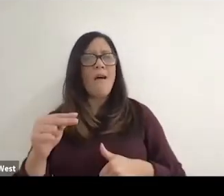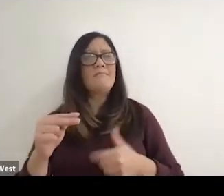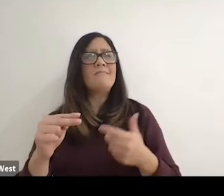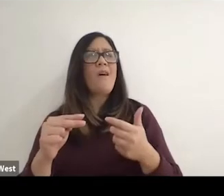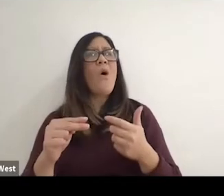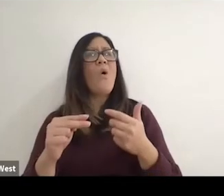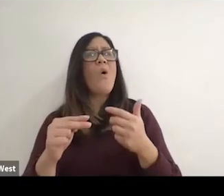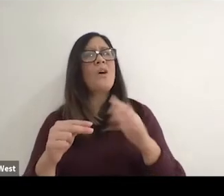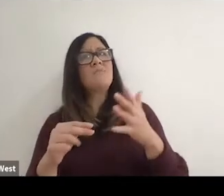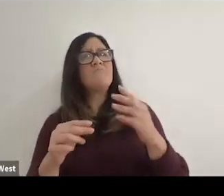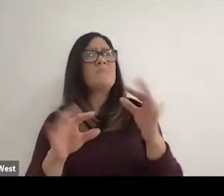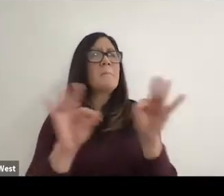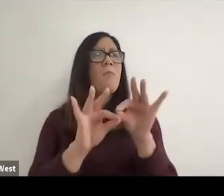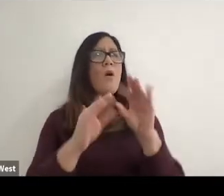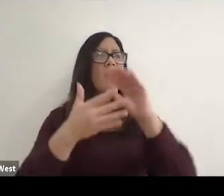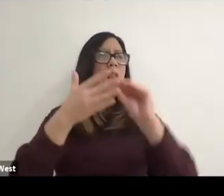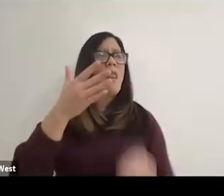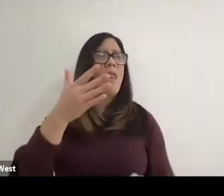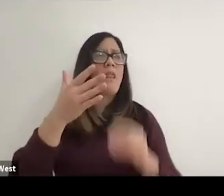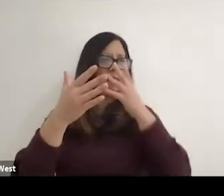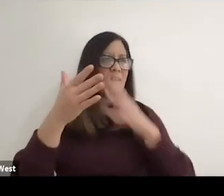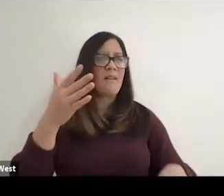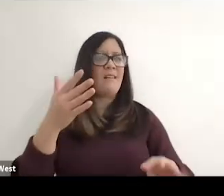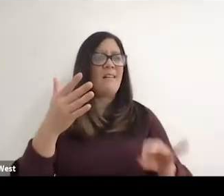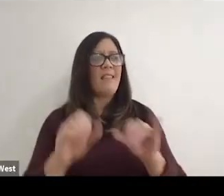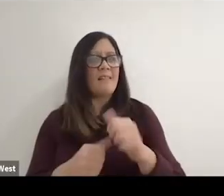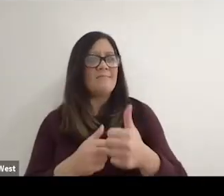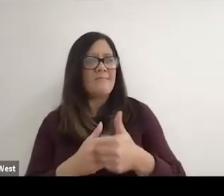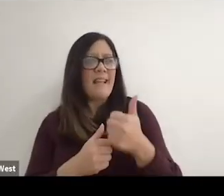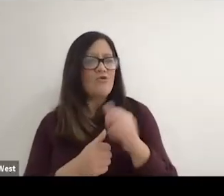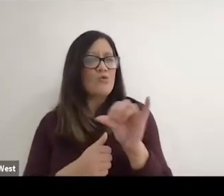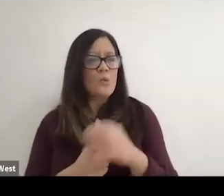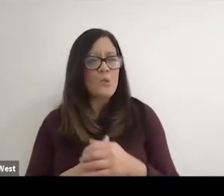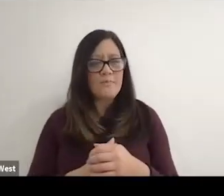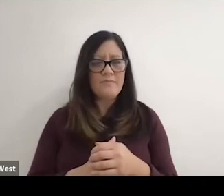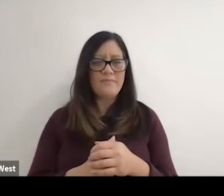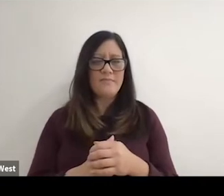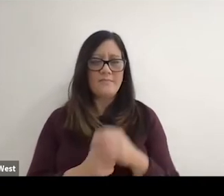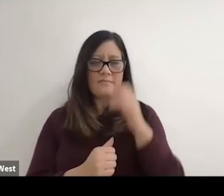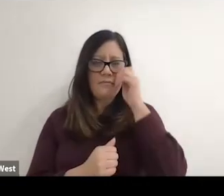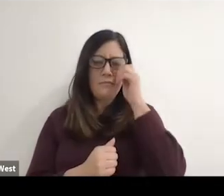and I think that that can be a. The danger as well, but that's not. And with me.